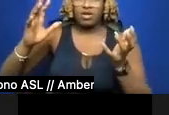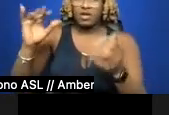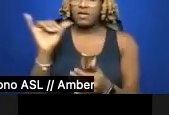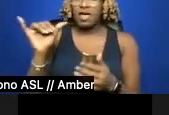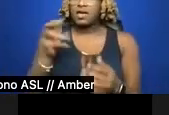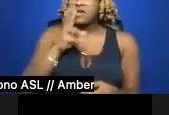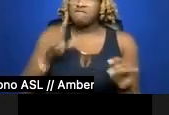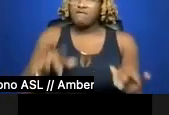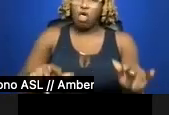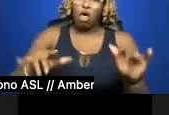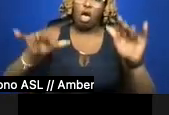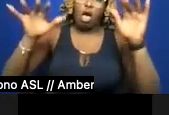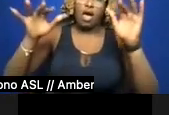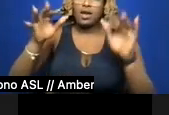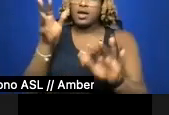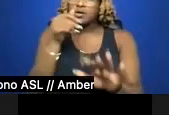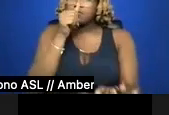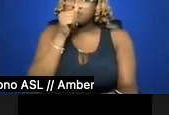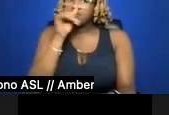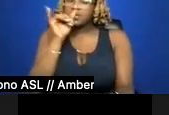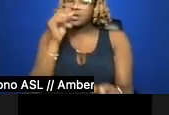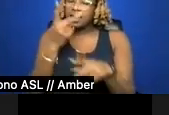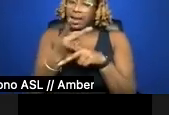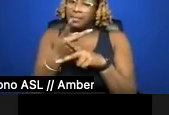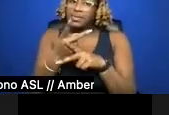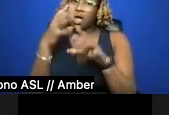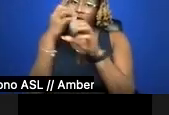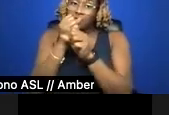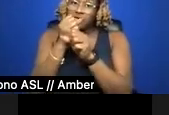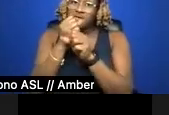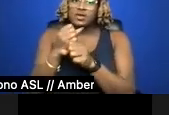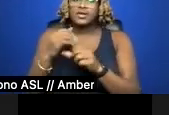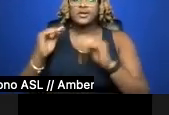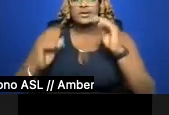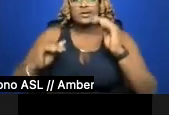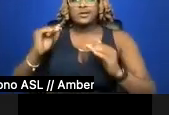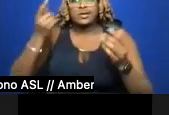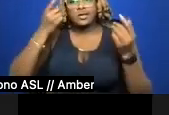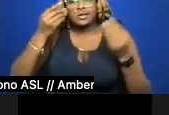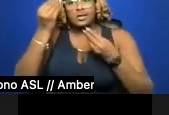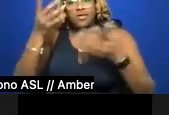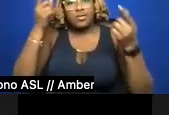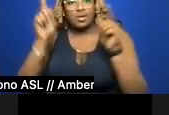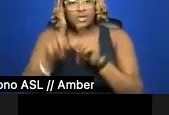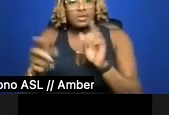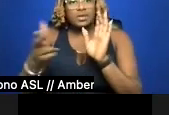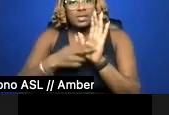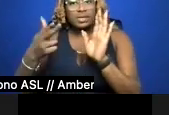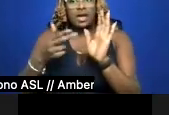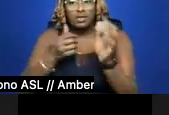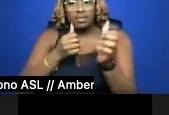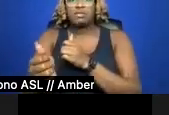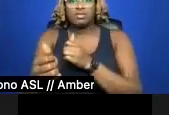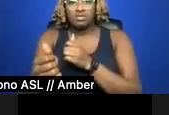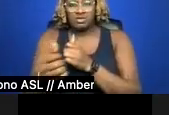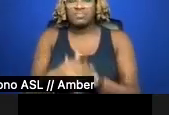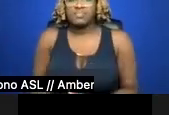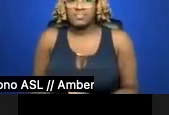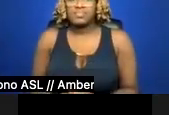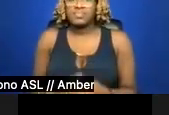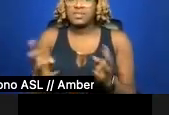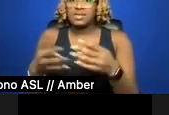kept in confidence, wager my informed consent for a Hancock to grant passage. Gates are flimsy